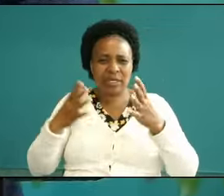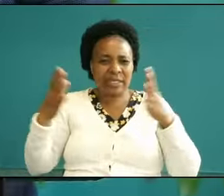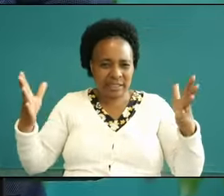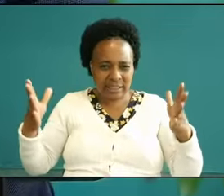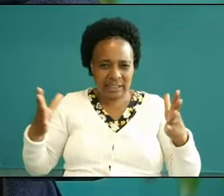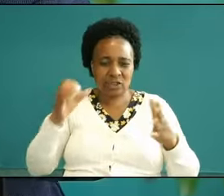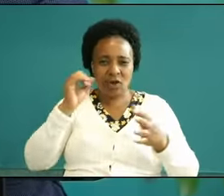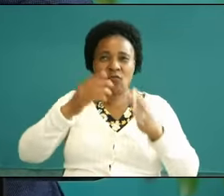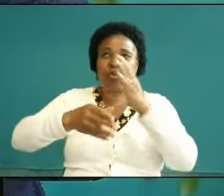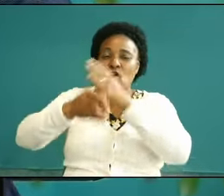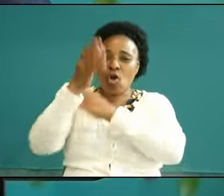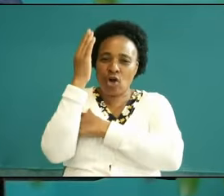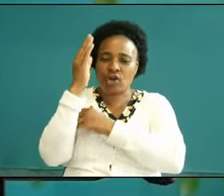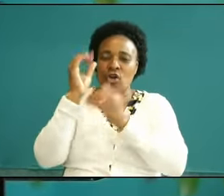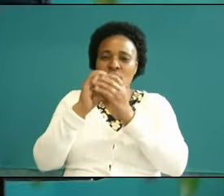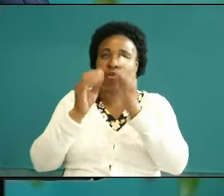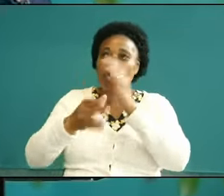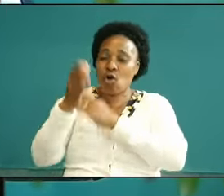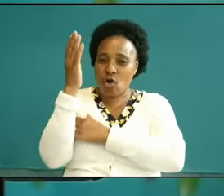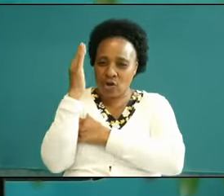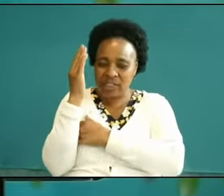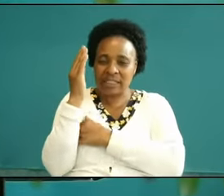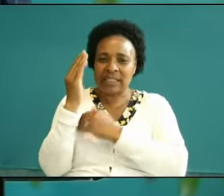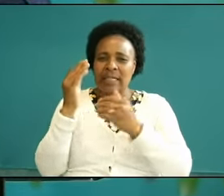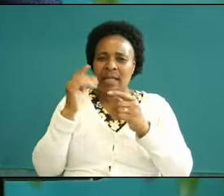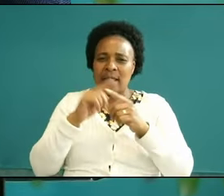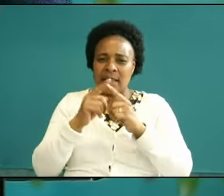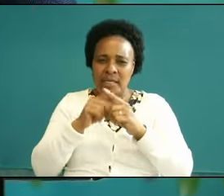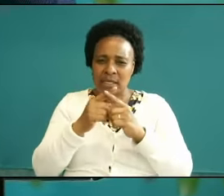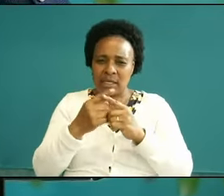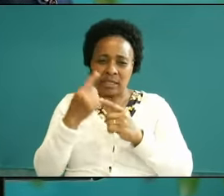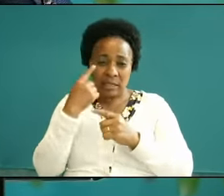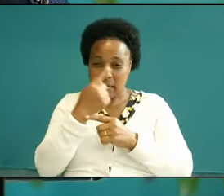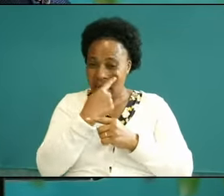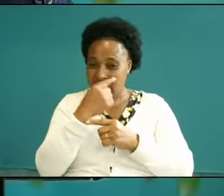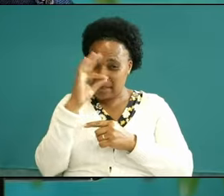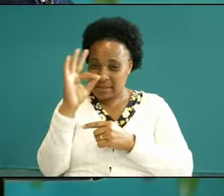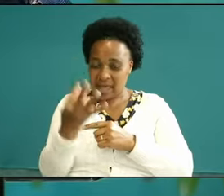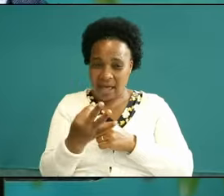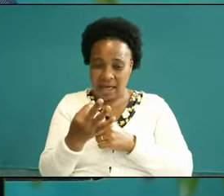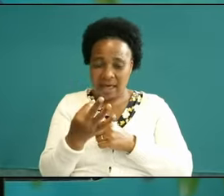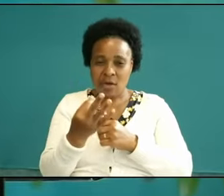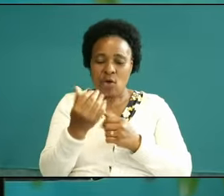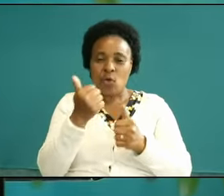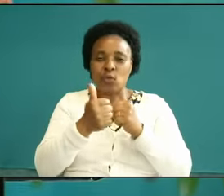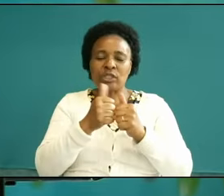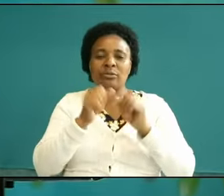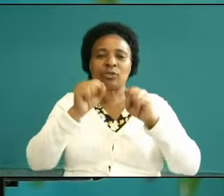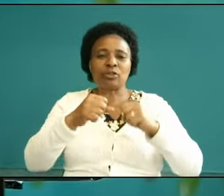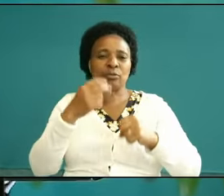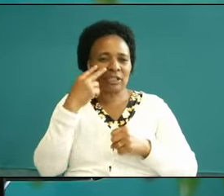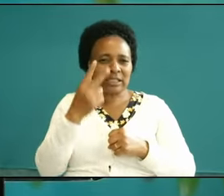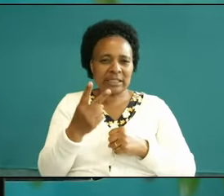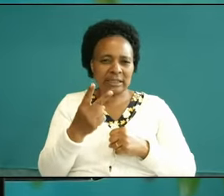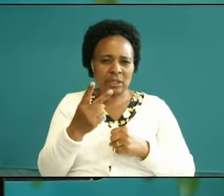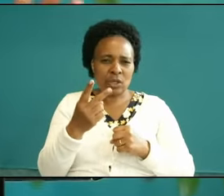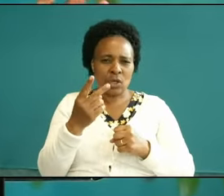the power of God in Believers when your eye of the heart is opened that you will know he says